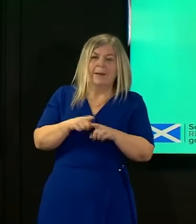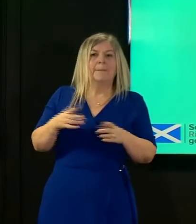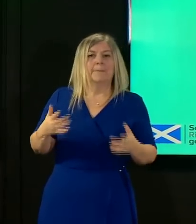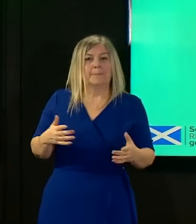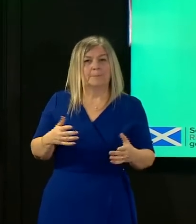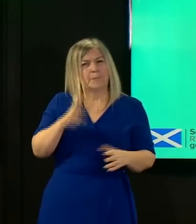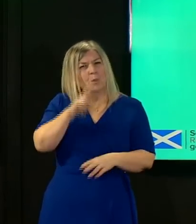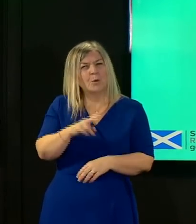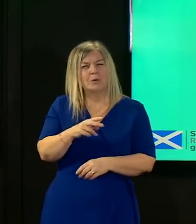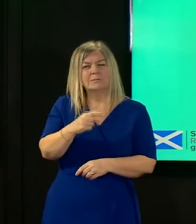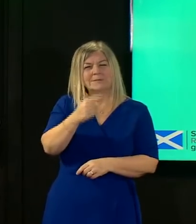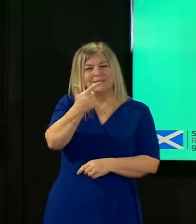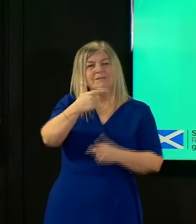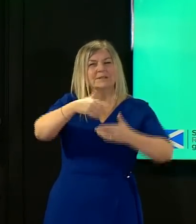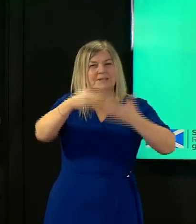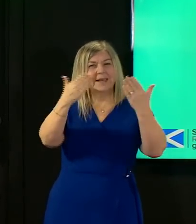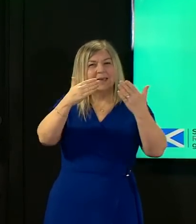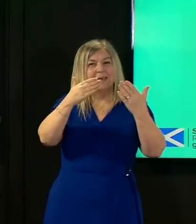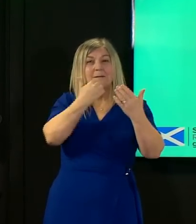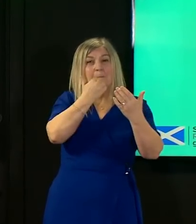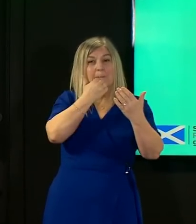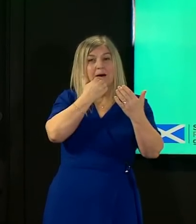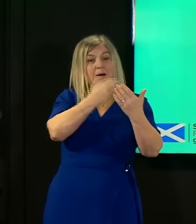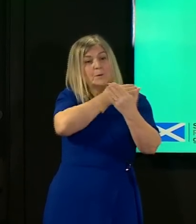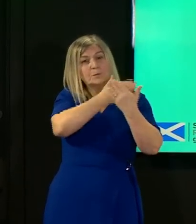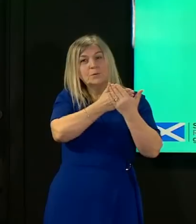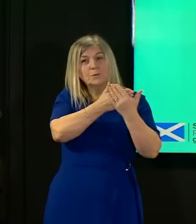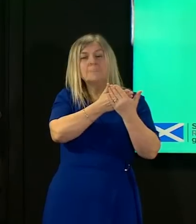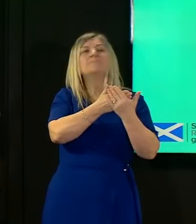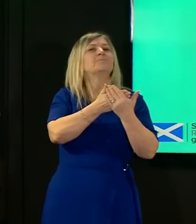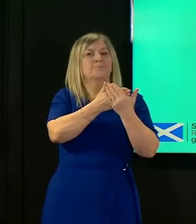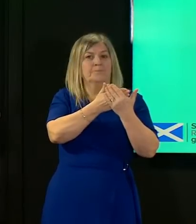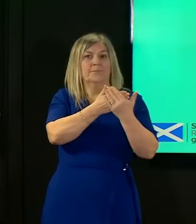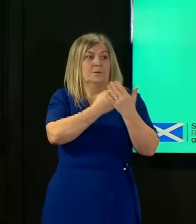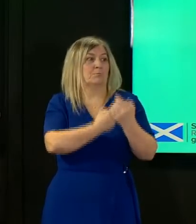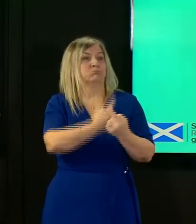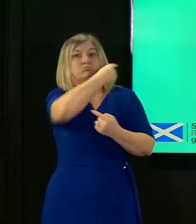figures from the week before that we actually had more cases in the previous seven days than